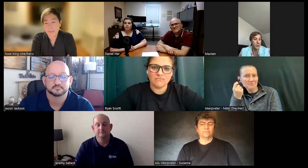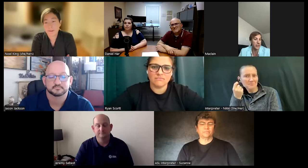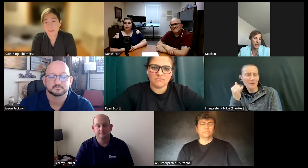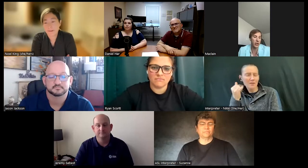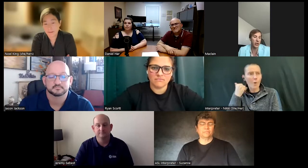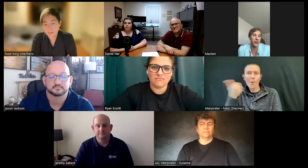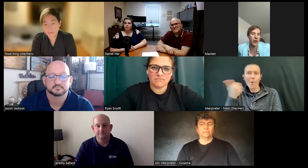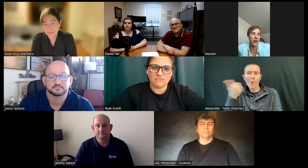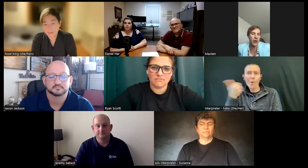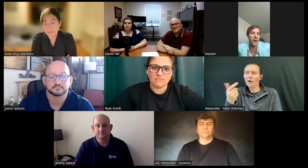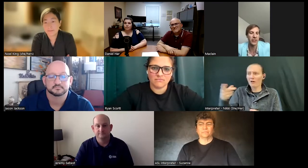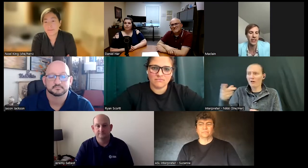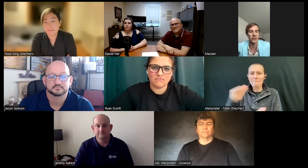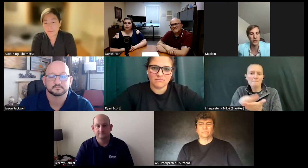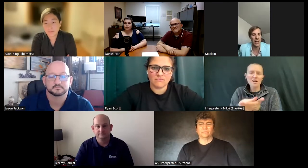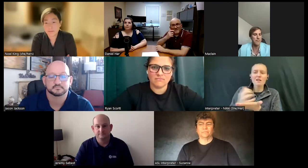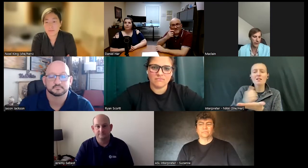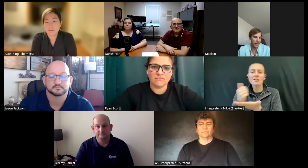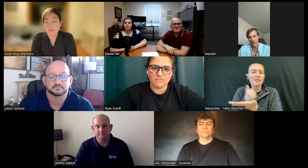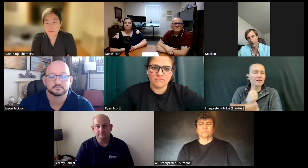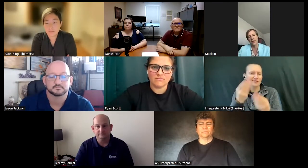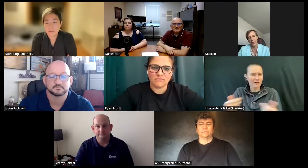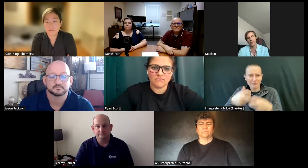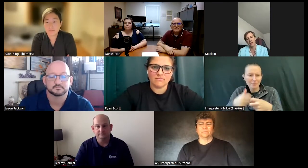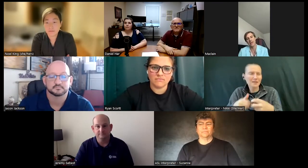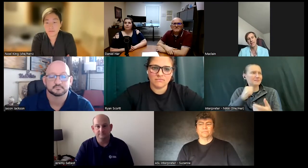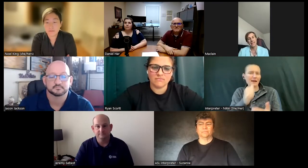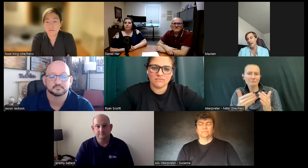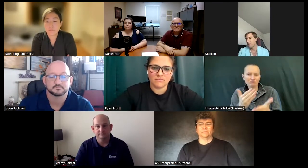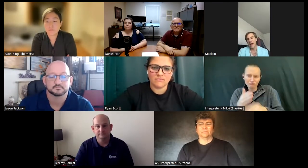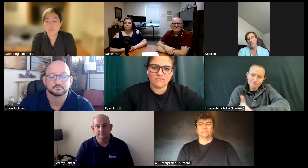doesn't solve any of the issues or it's not a better hearing or anything so my